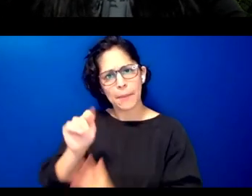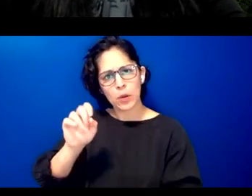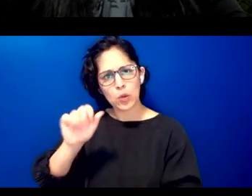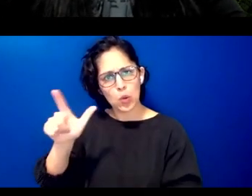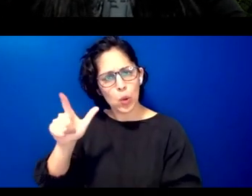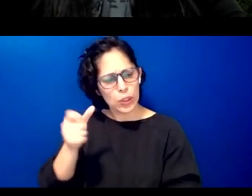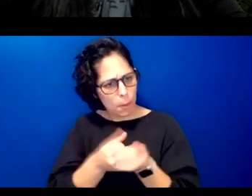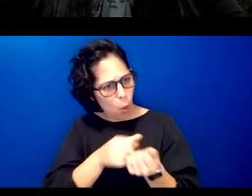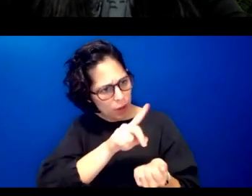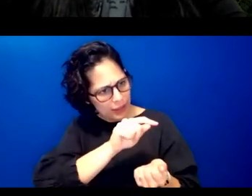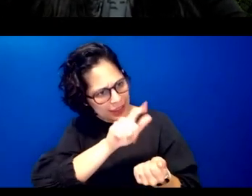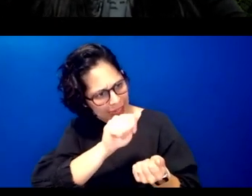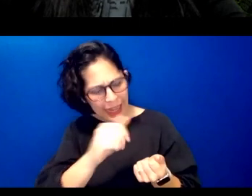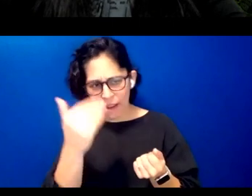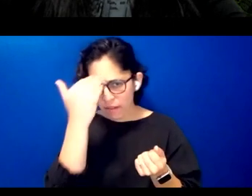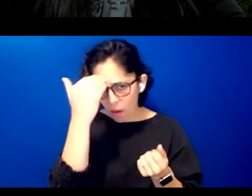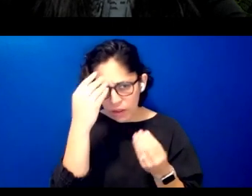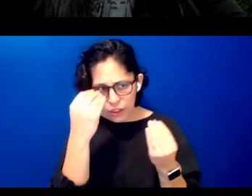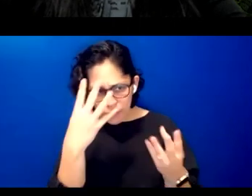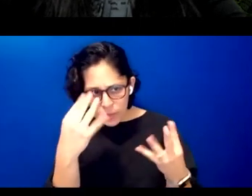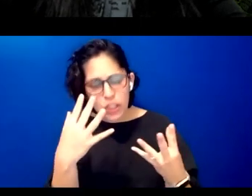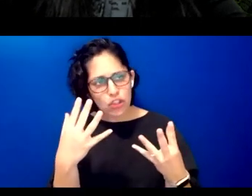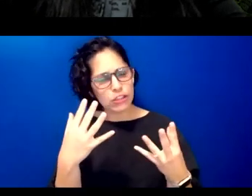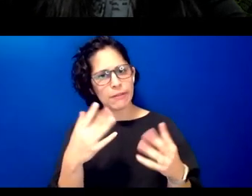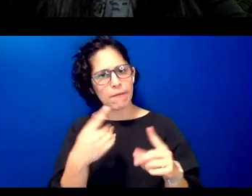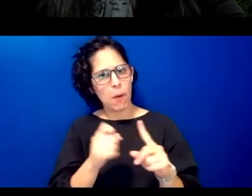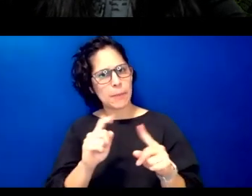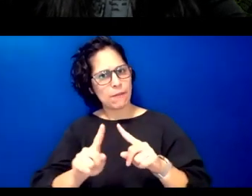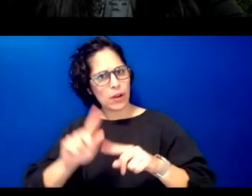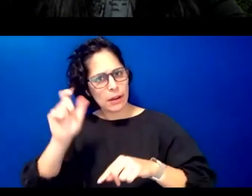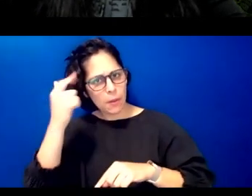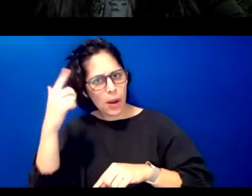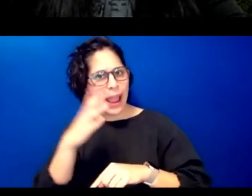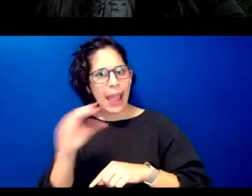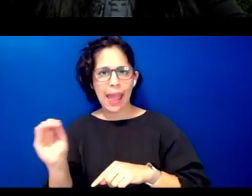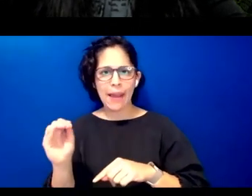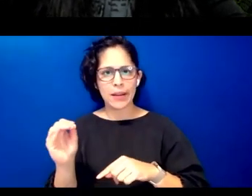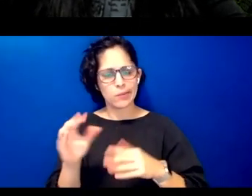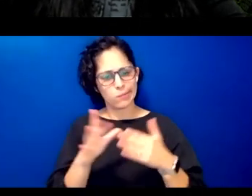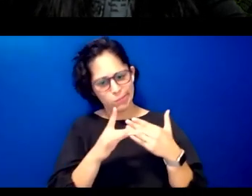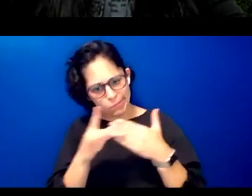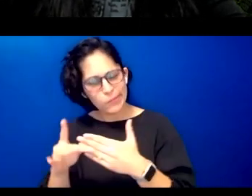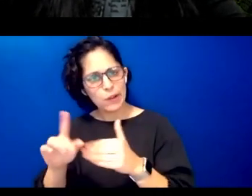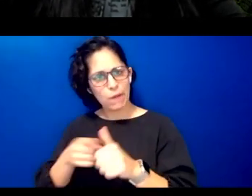knowledge information governance on the path to first nations data sovereignty there are